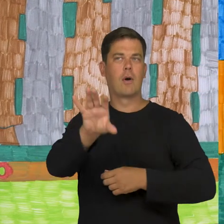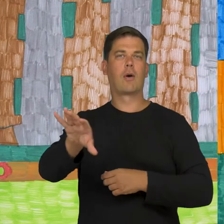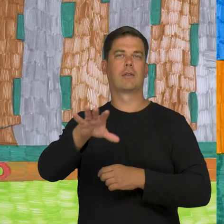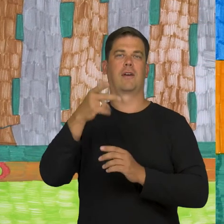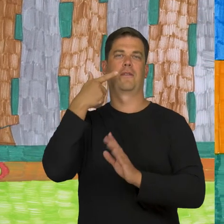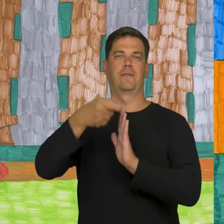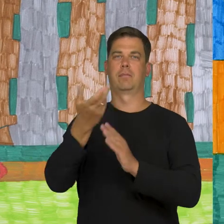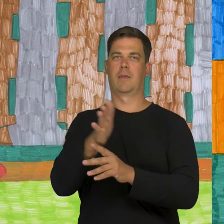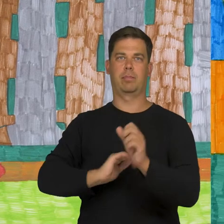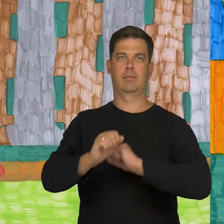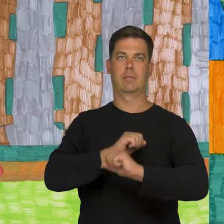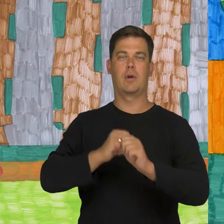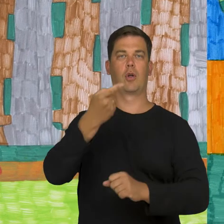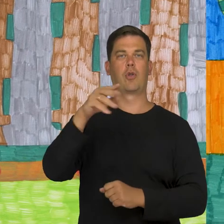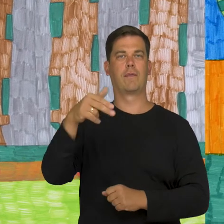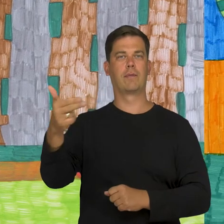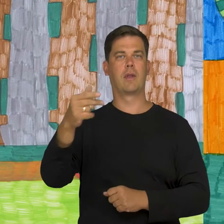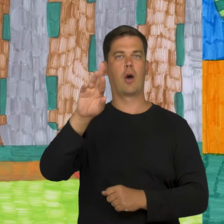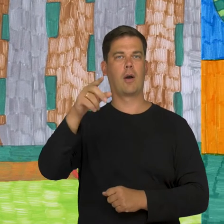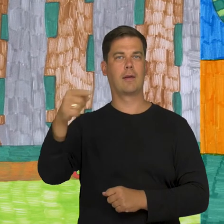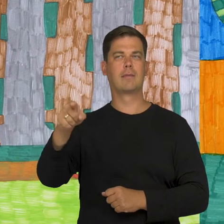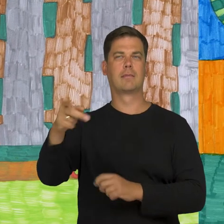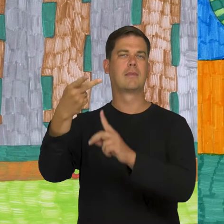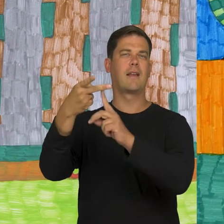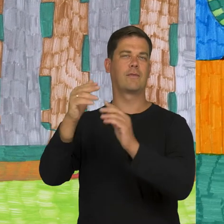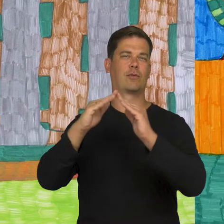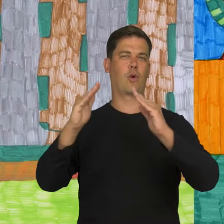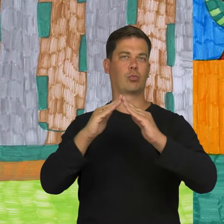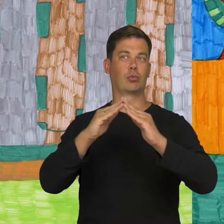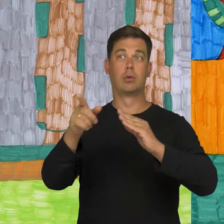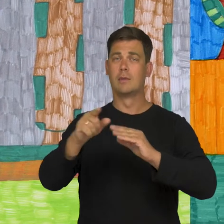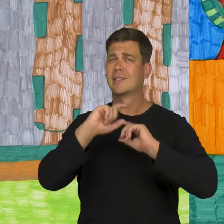In the evening, I watched the film about the disabled "Down the road", on TV, at home.